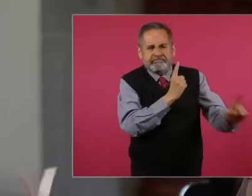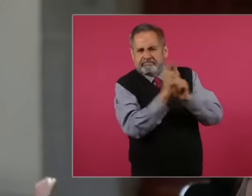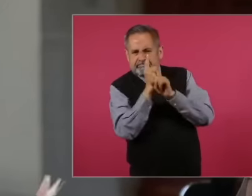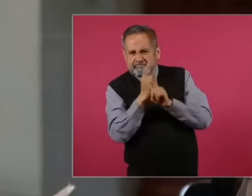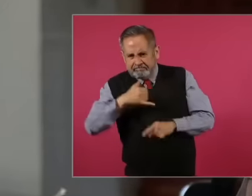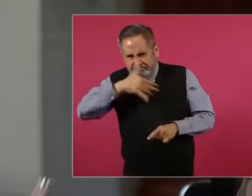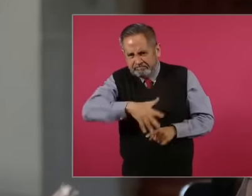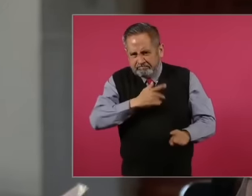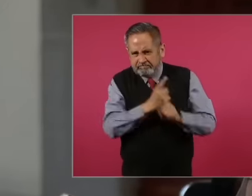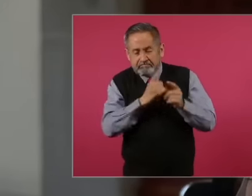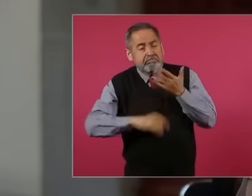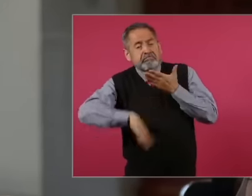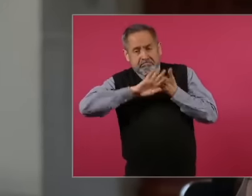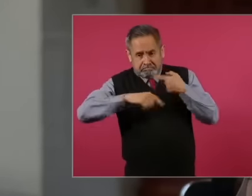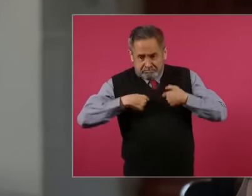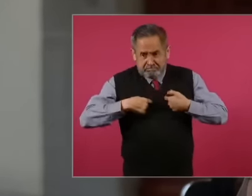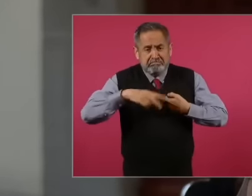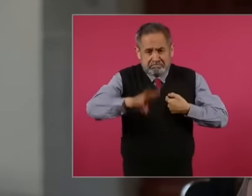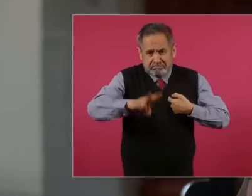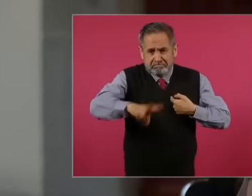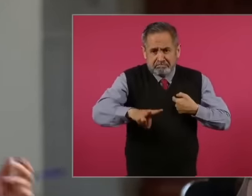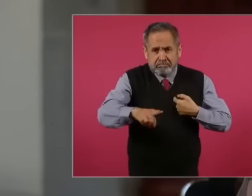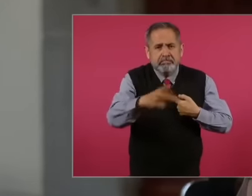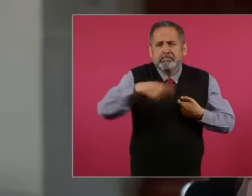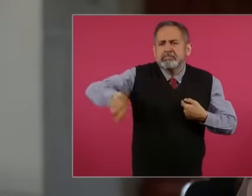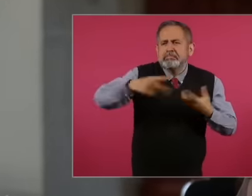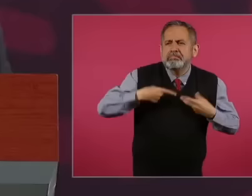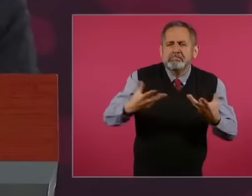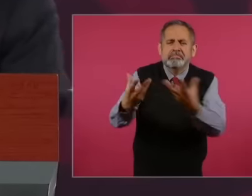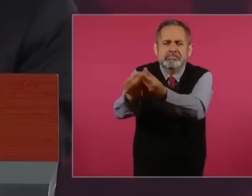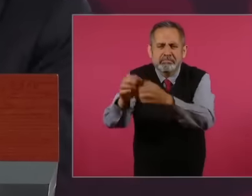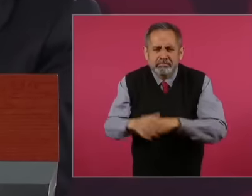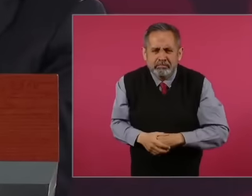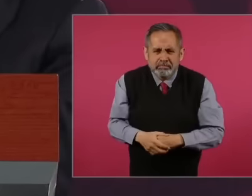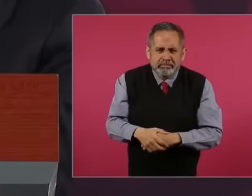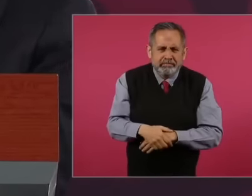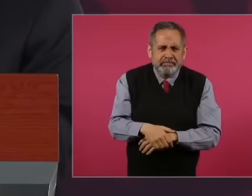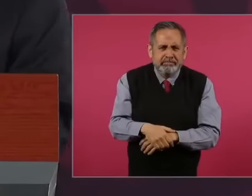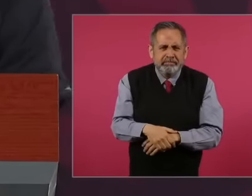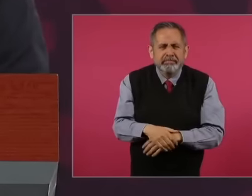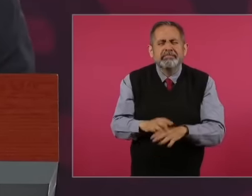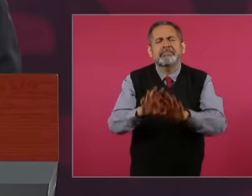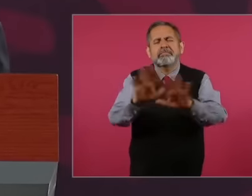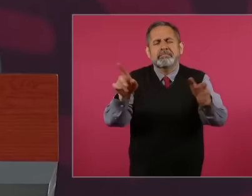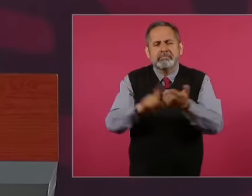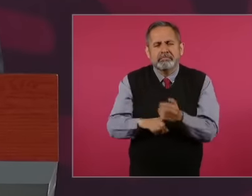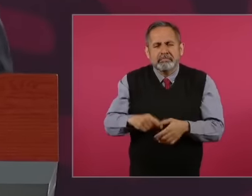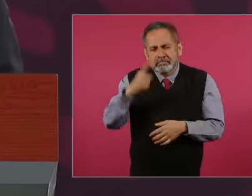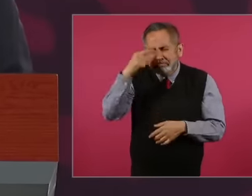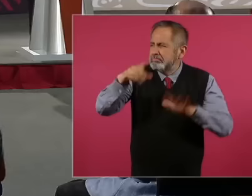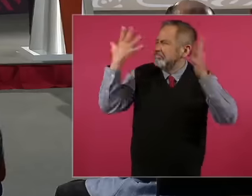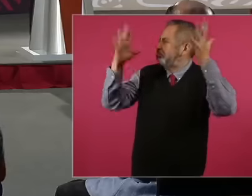Of course they are people who are with you who do not attack you anymore and this and an applause for you and you